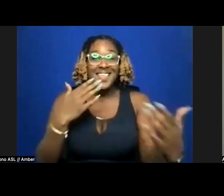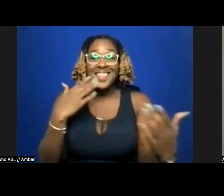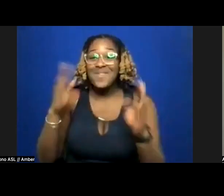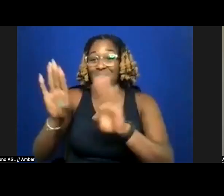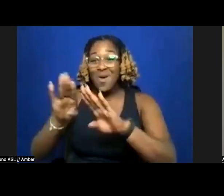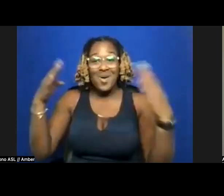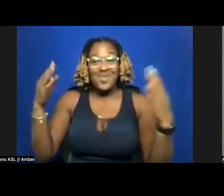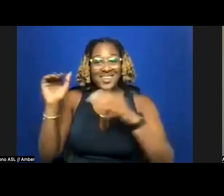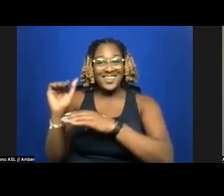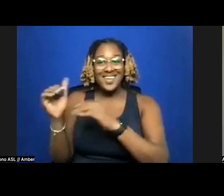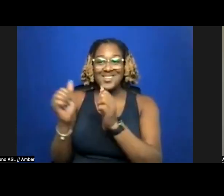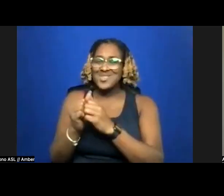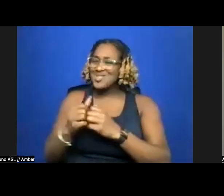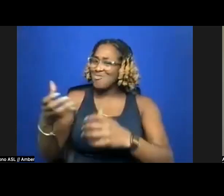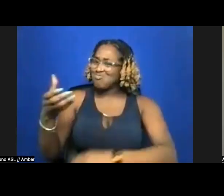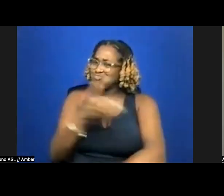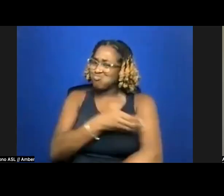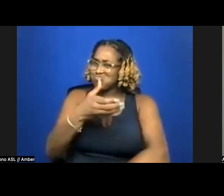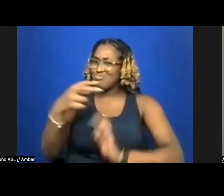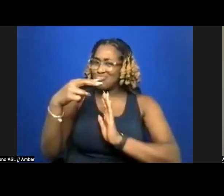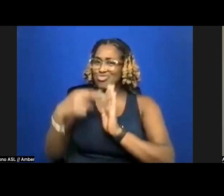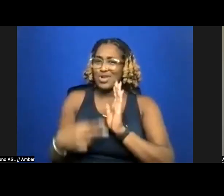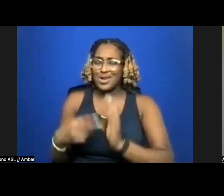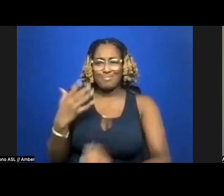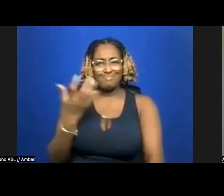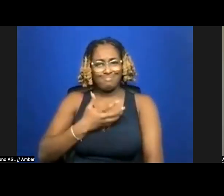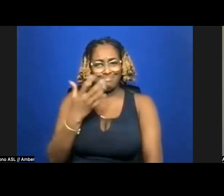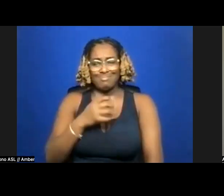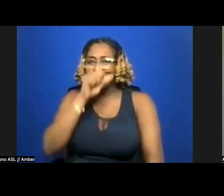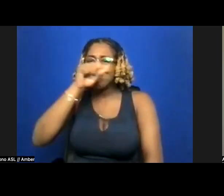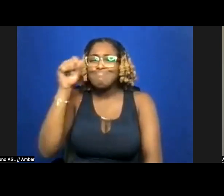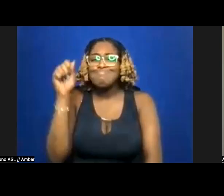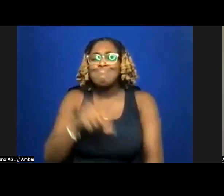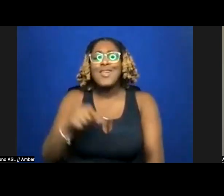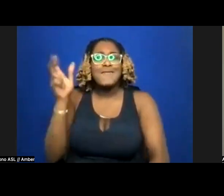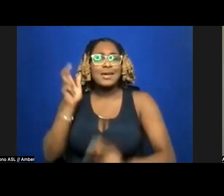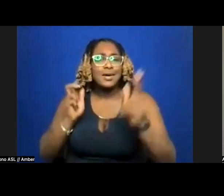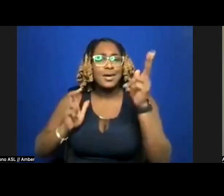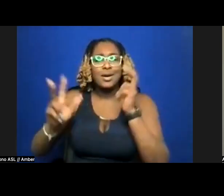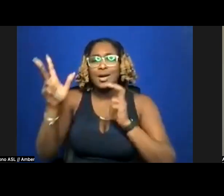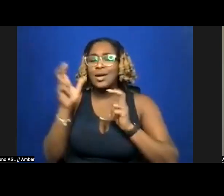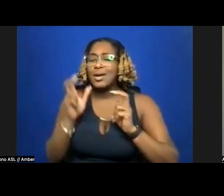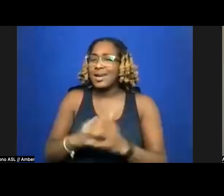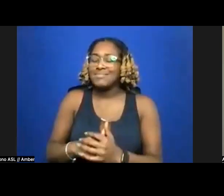with such a powerful reading. I loved, loved hearing— I always love hearing when